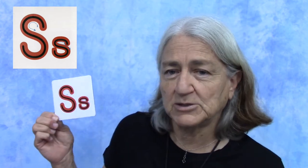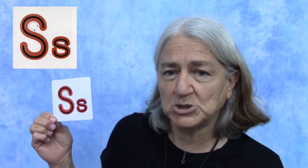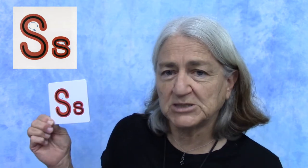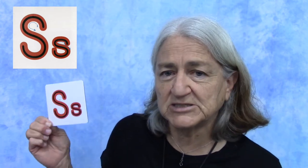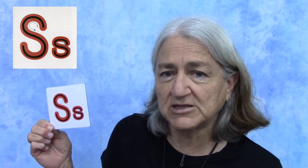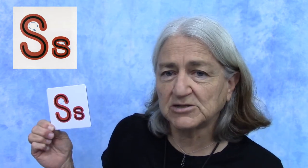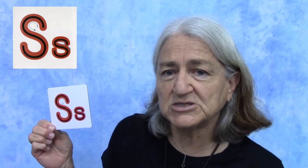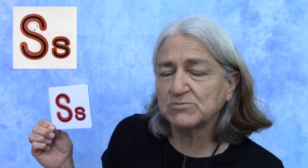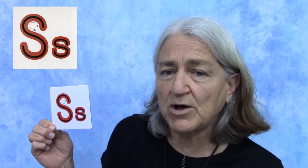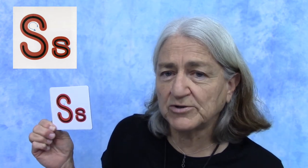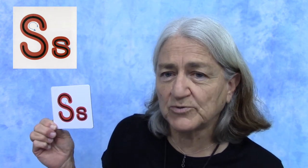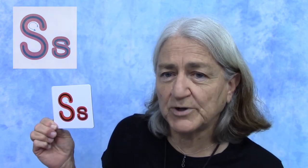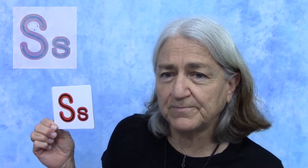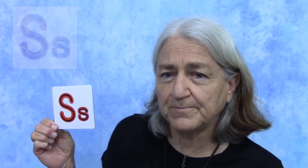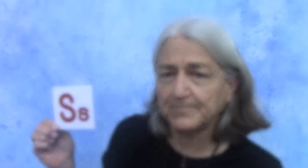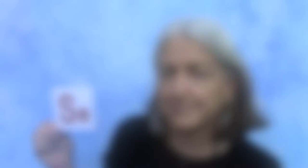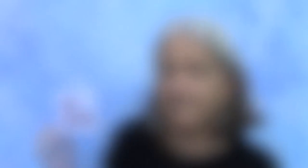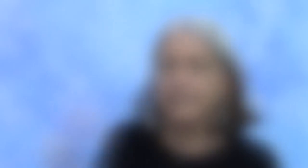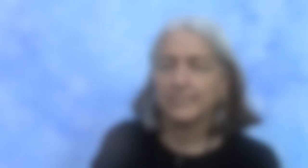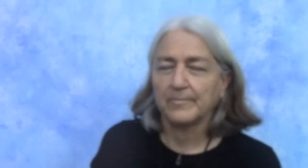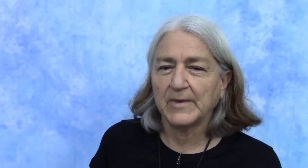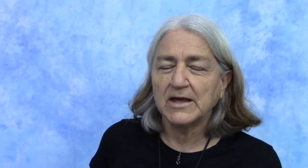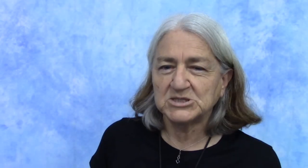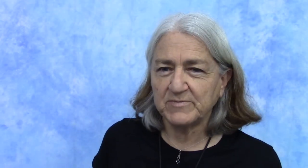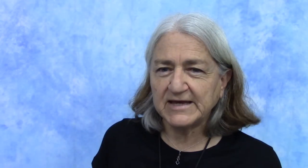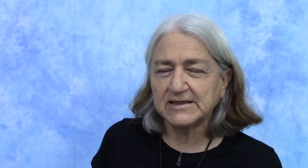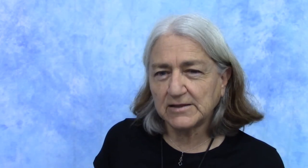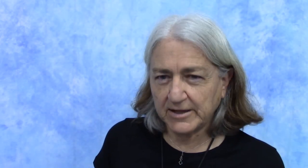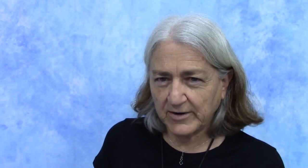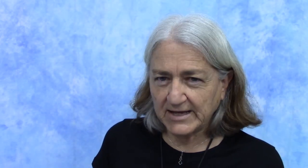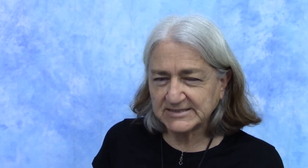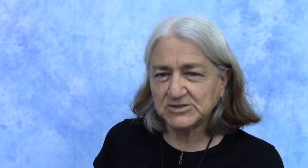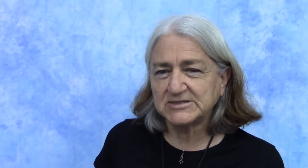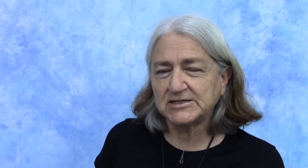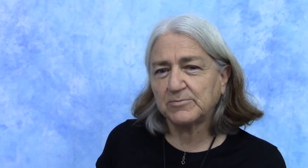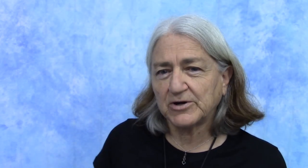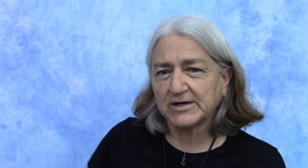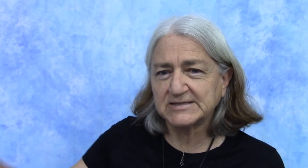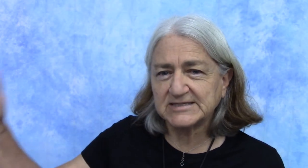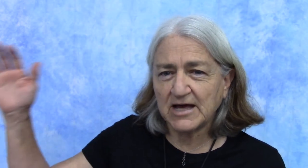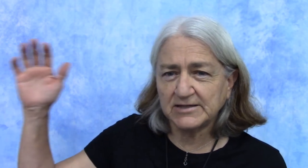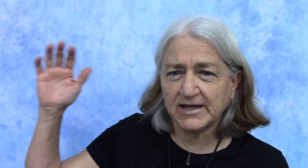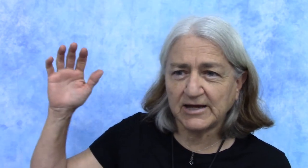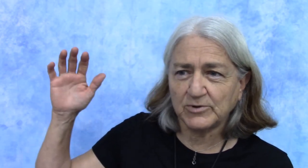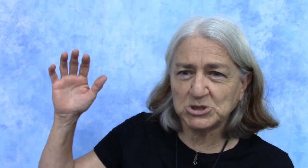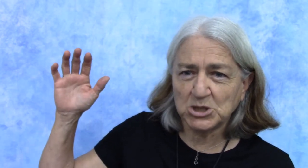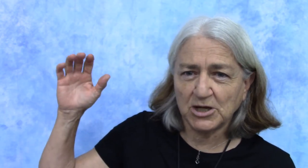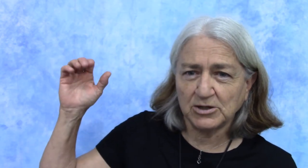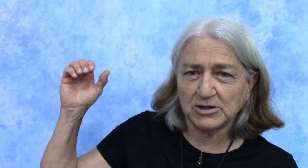just a little smaller one. To make the letter "S" using American Sign Language you're gonna